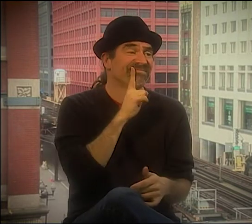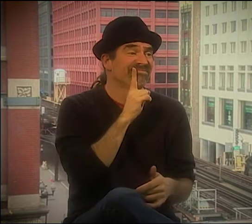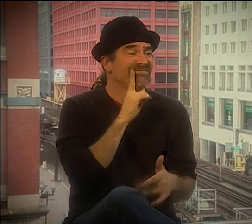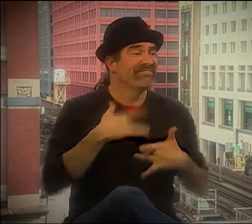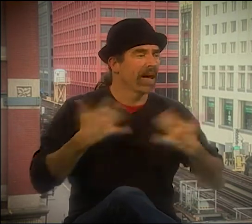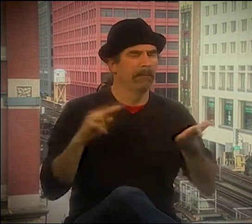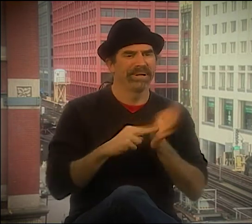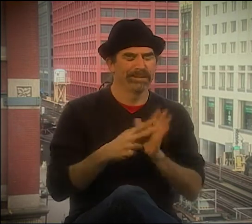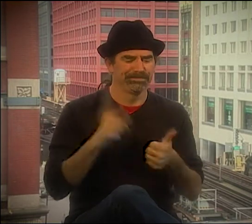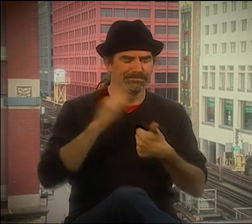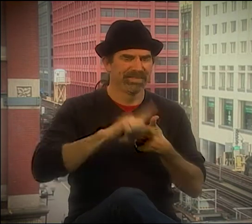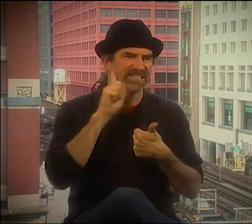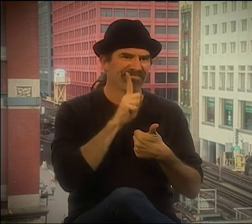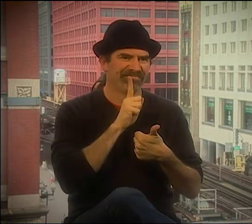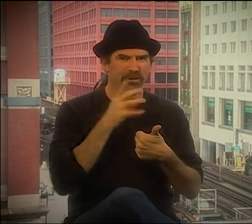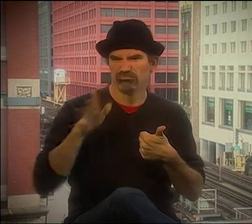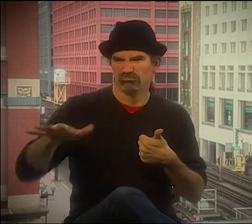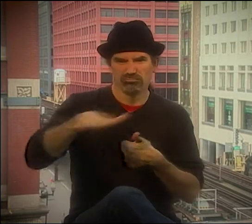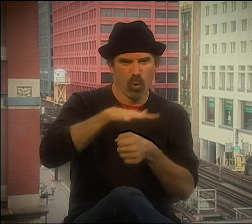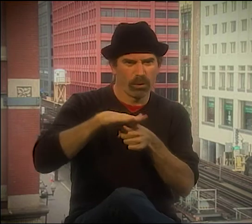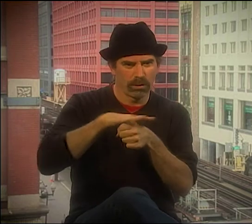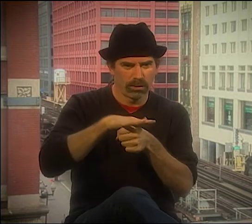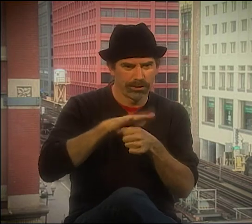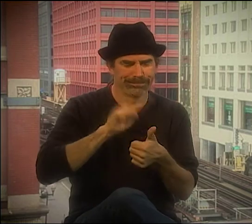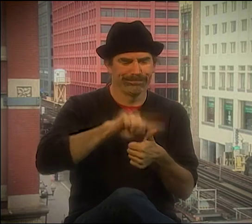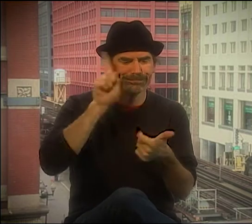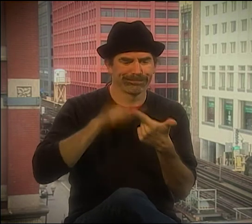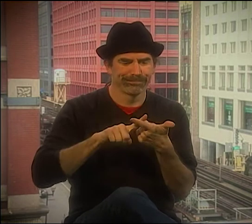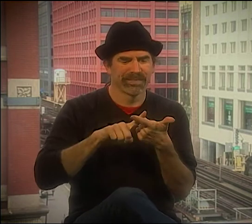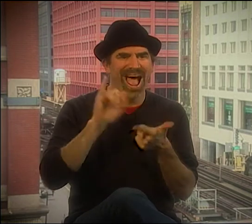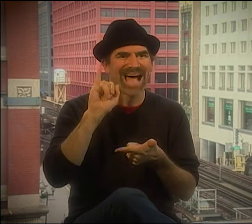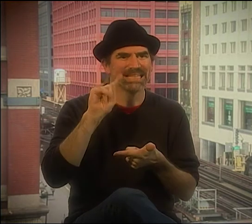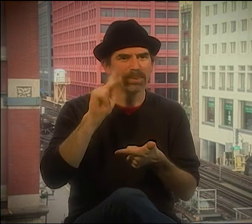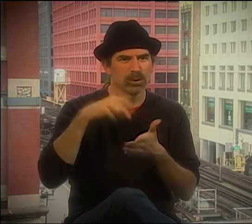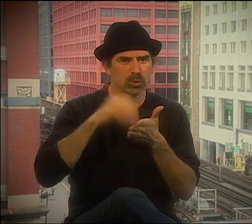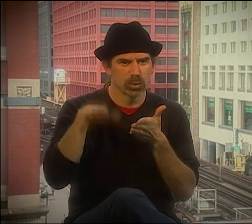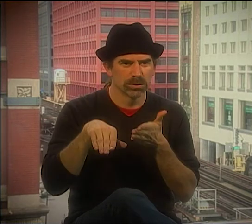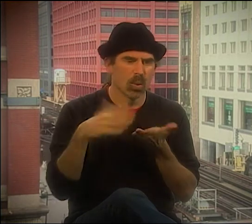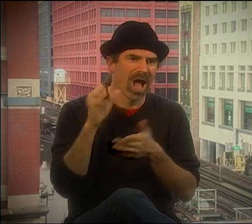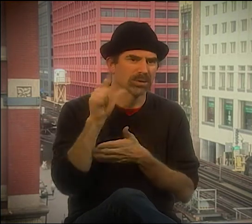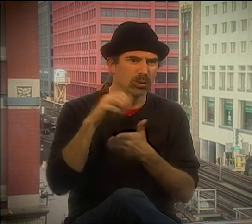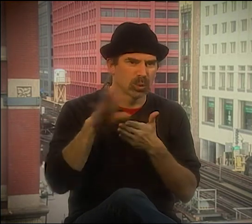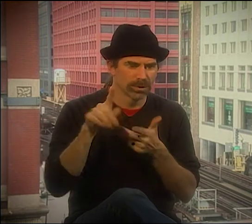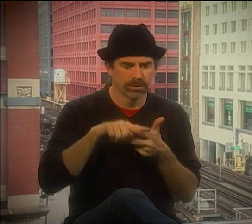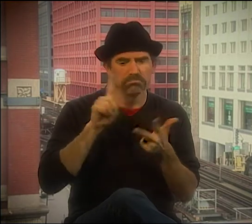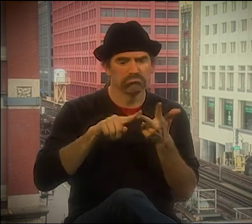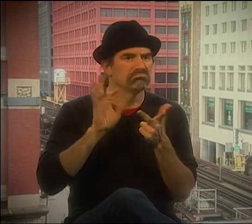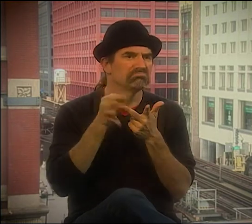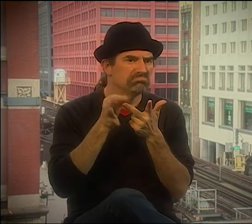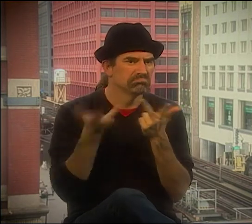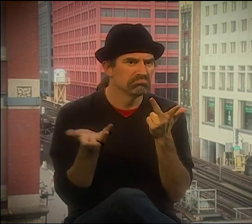COMMUNITY INVOLVED ALSO. IT WASN'T JUST THE INTERPRETING COMMUNITY. YOU KNOW, TRADITIONALLY IF THERE WAS A DEAF EVENT,